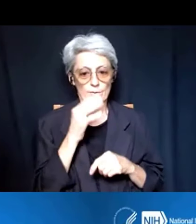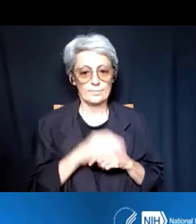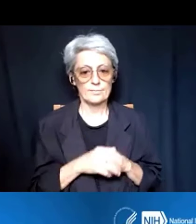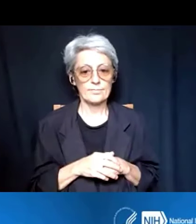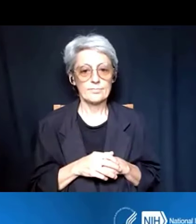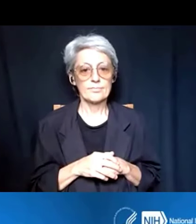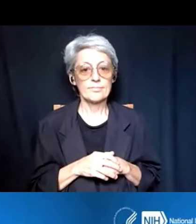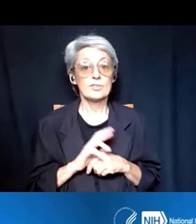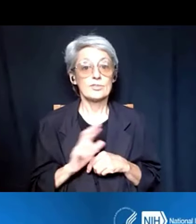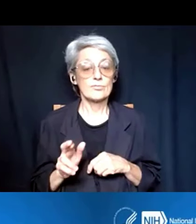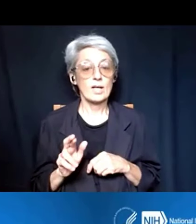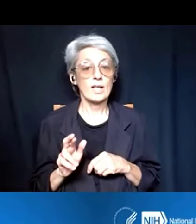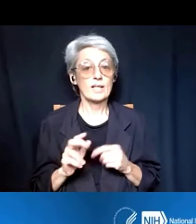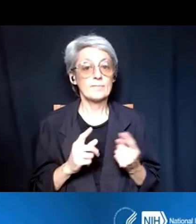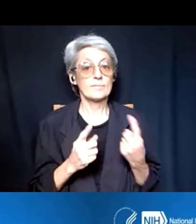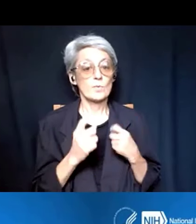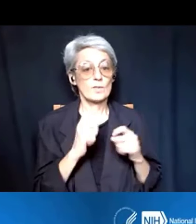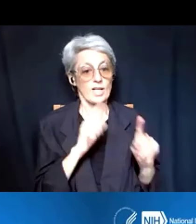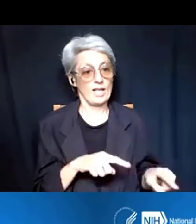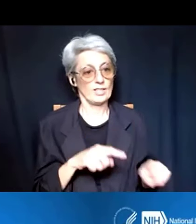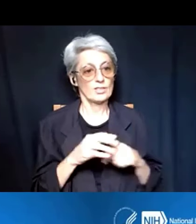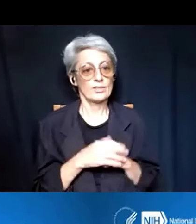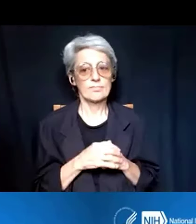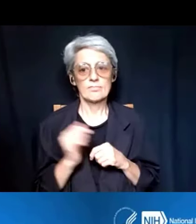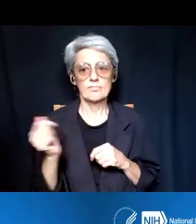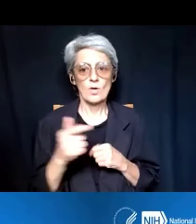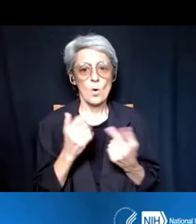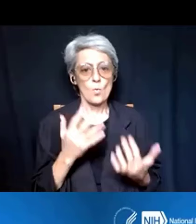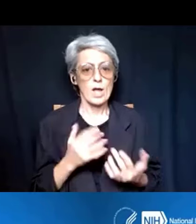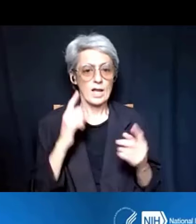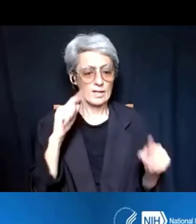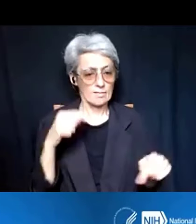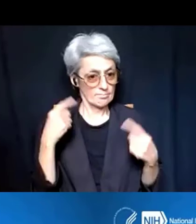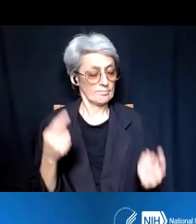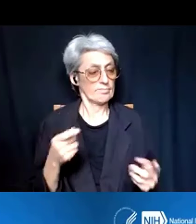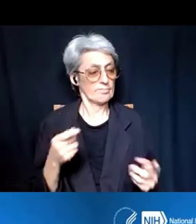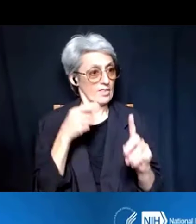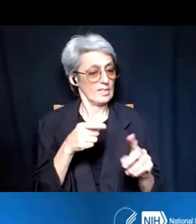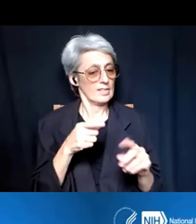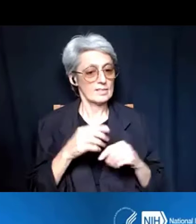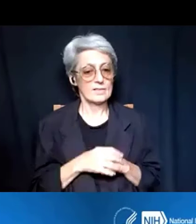which I know everybody has been waiting for. We've been seeing some questions come into the Q and A Chat.